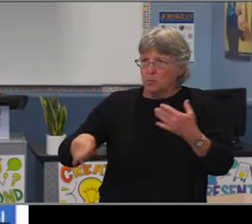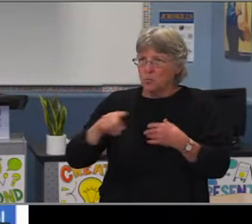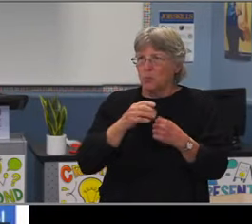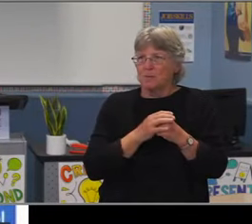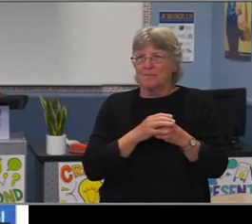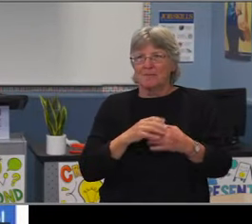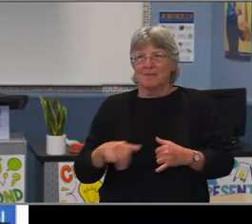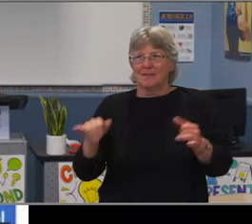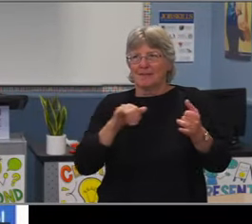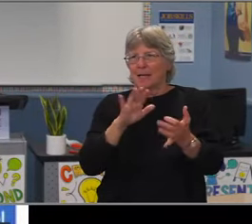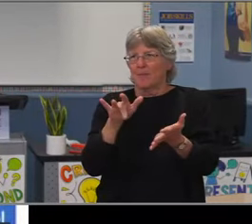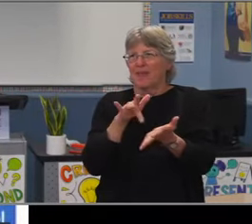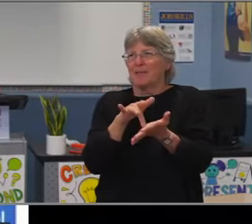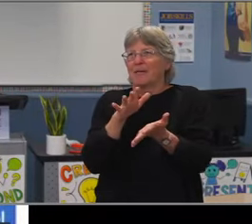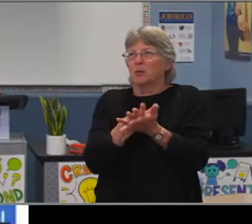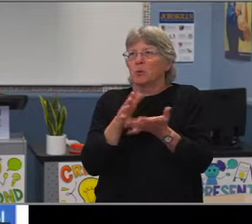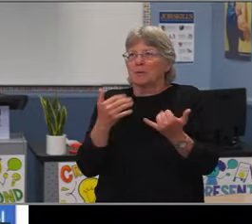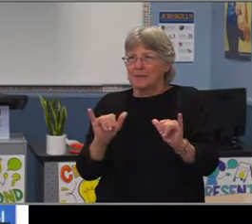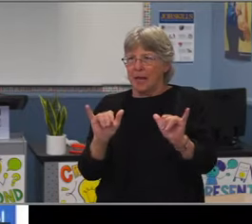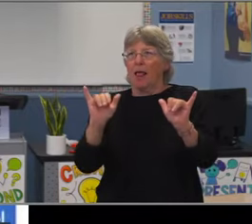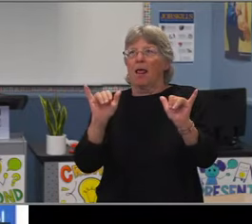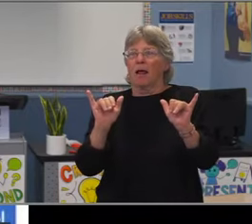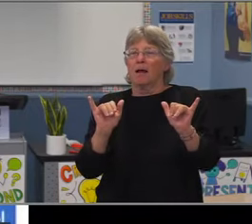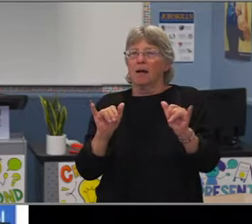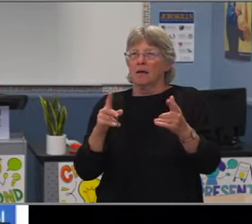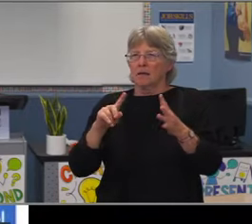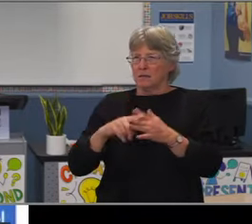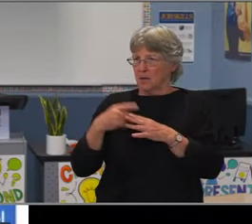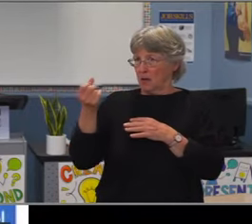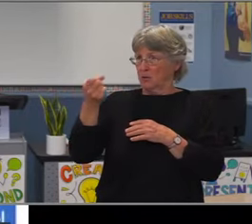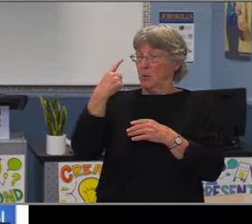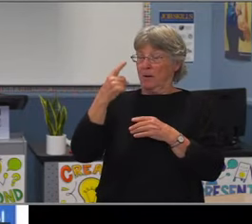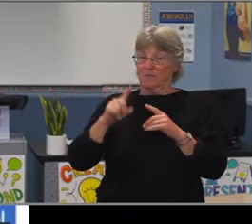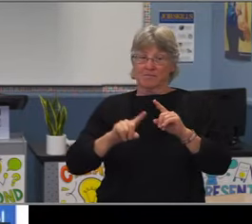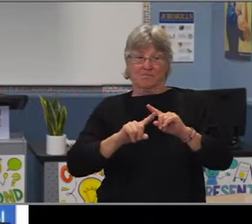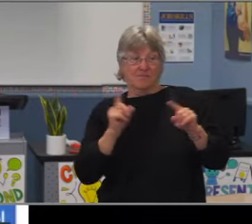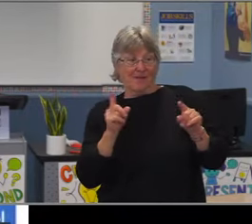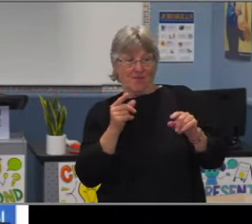again self-efficacy and the desire,